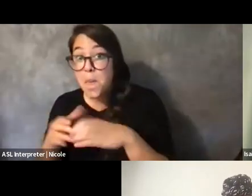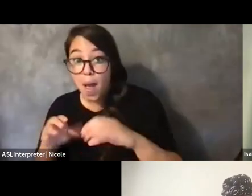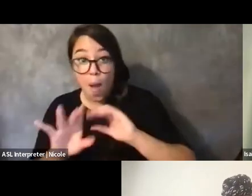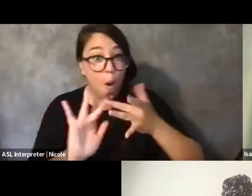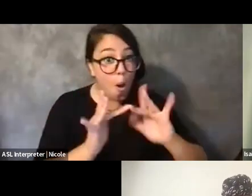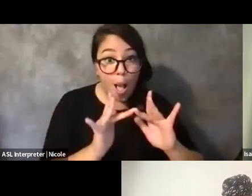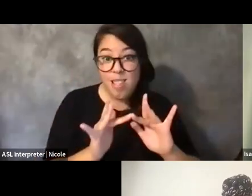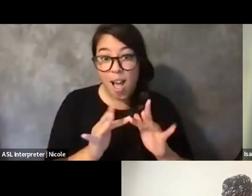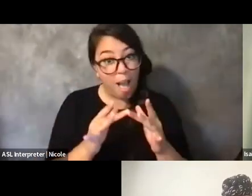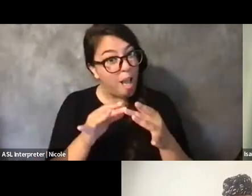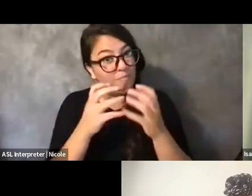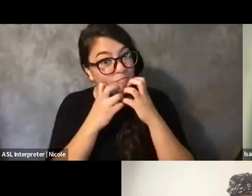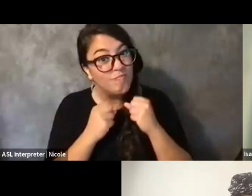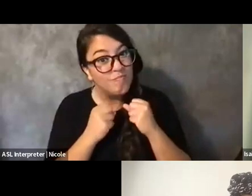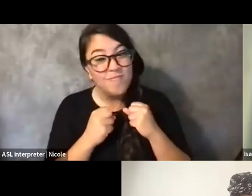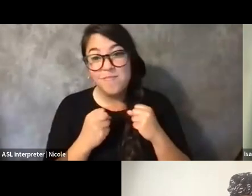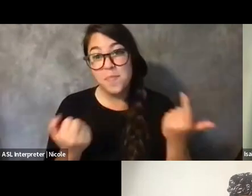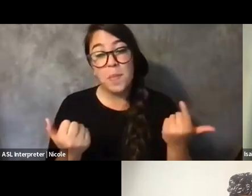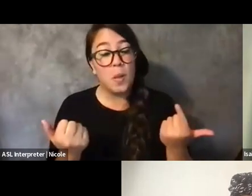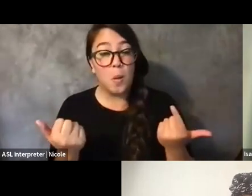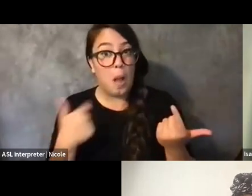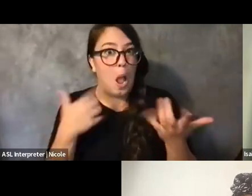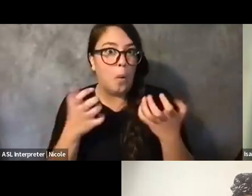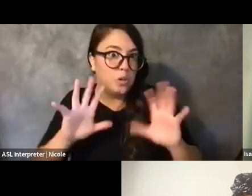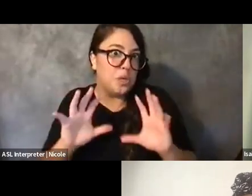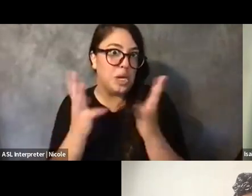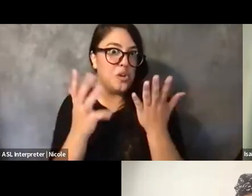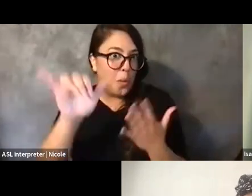And so, I guess if there were anything I could say to encourage the questioner on that front,